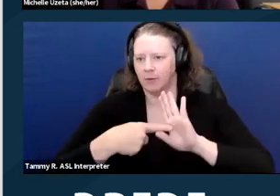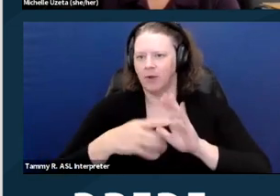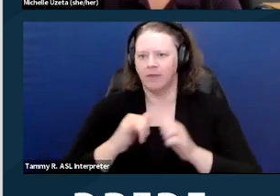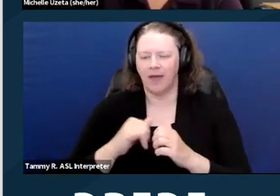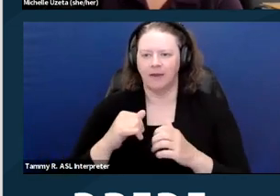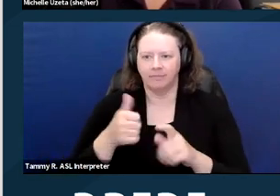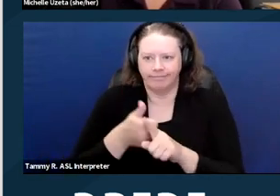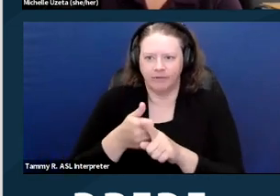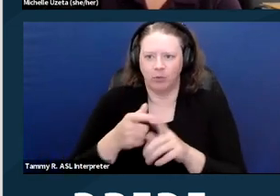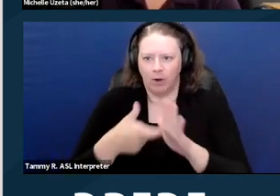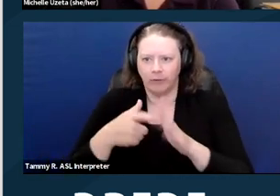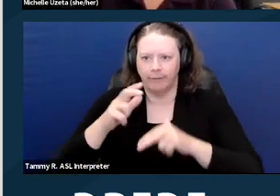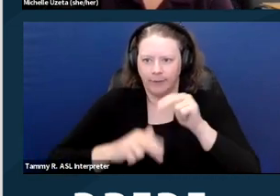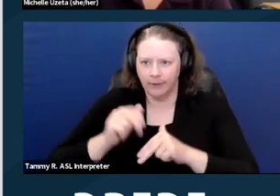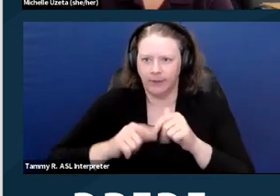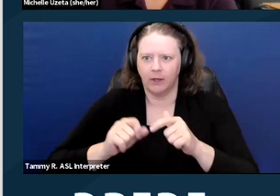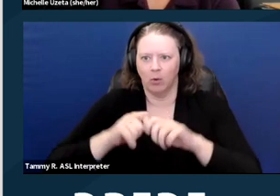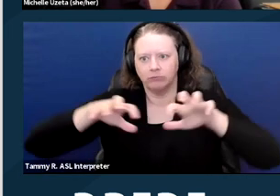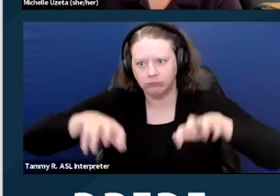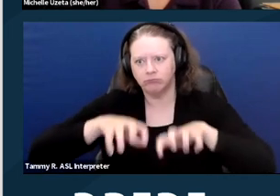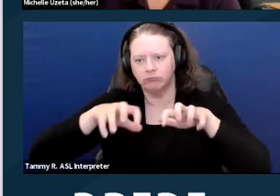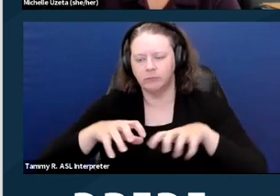those particular prohibitions. Next slide.